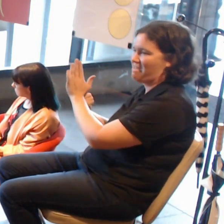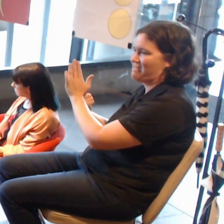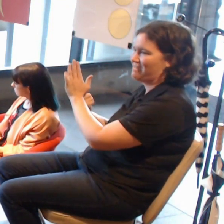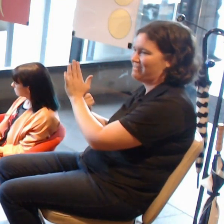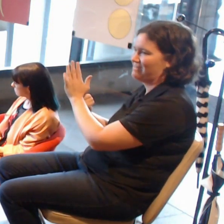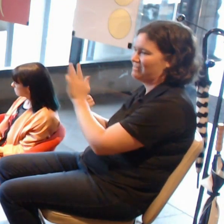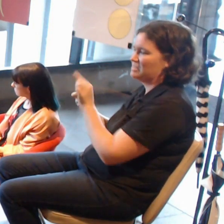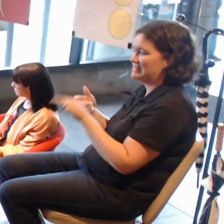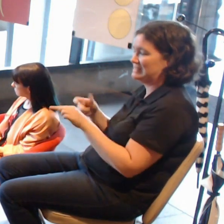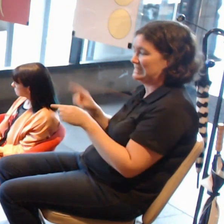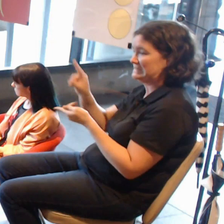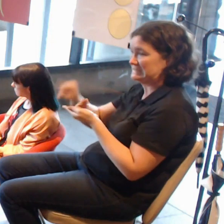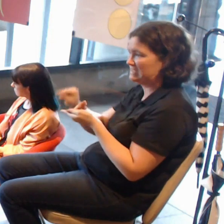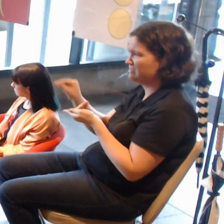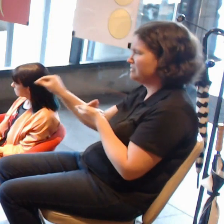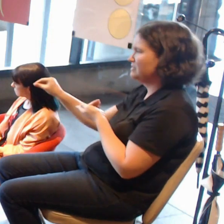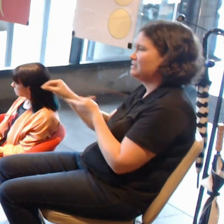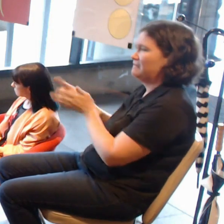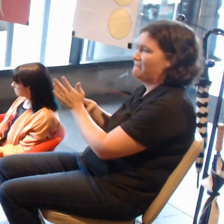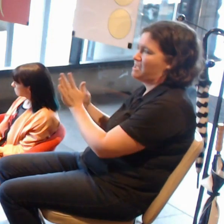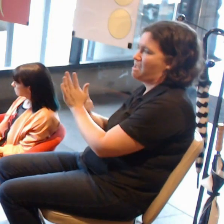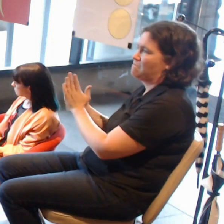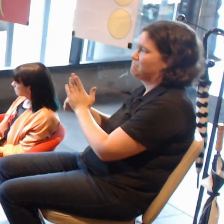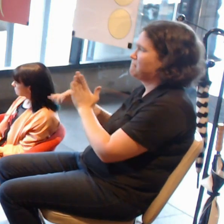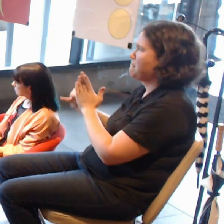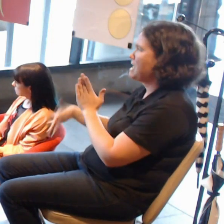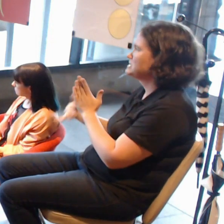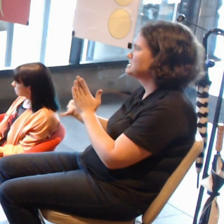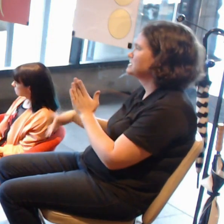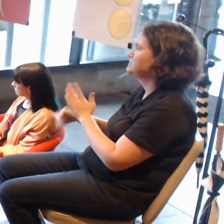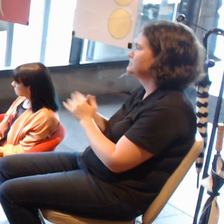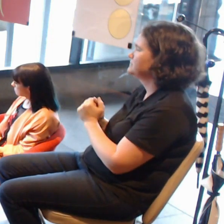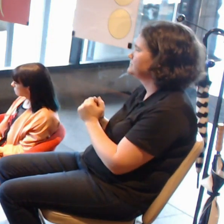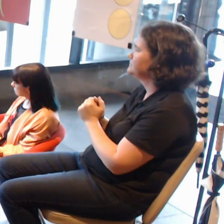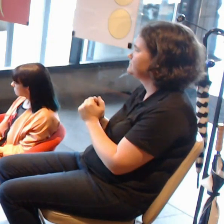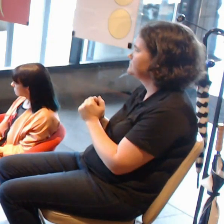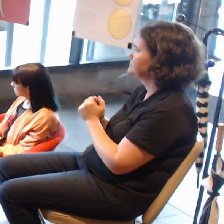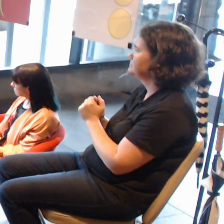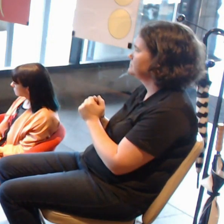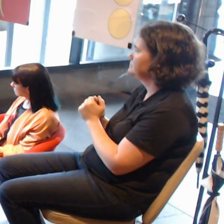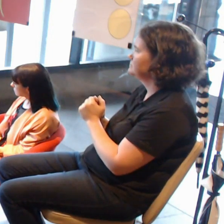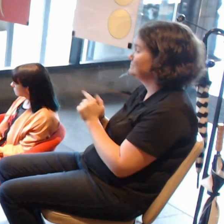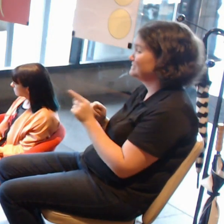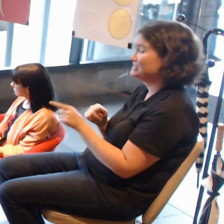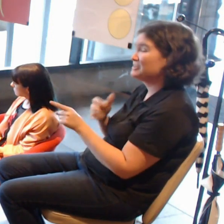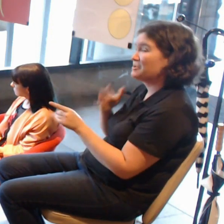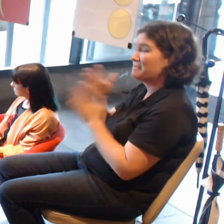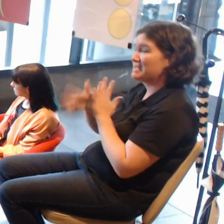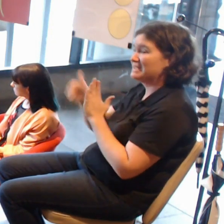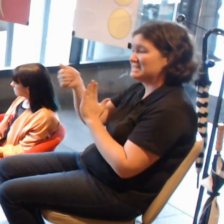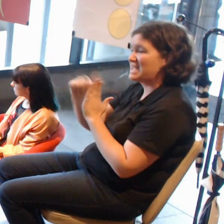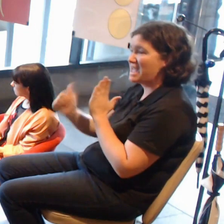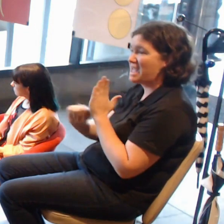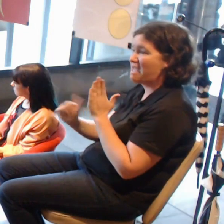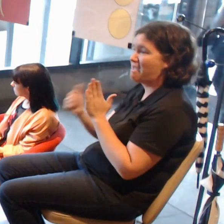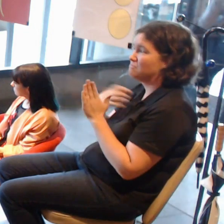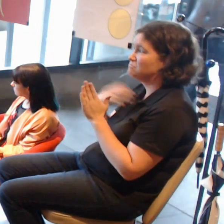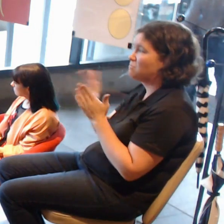that this has the ability to make art more democratically available and engage audiences that traditionally can't engage with work.